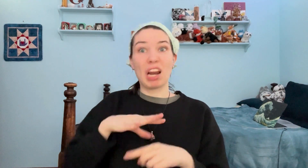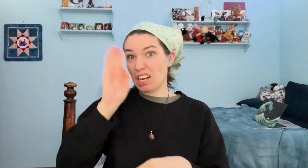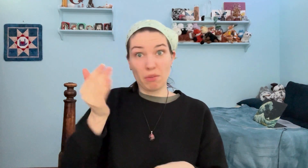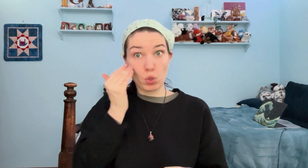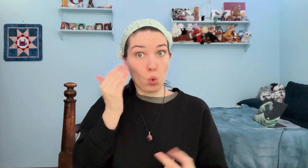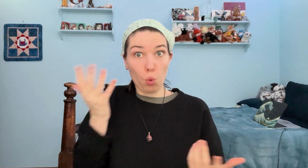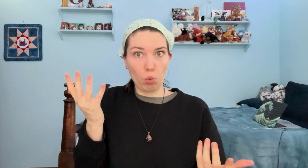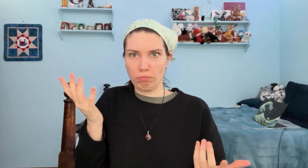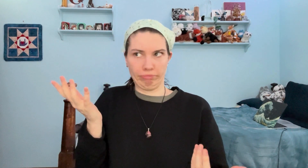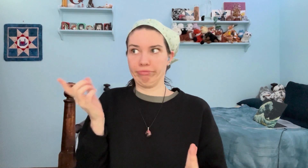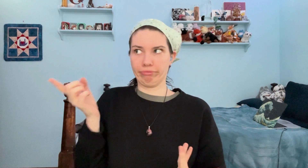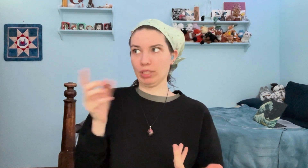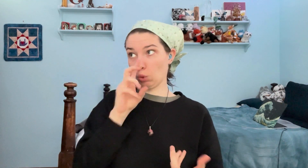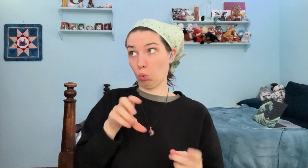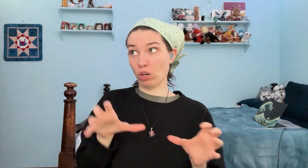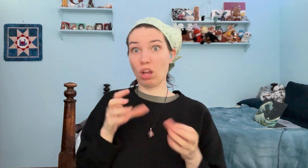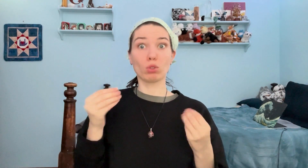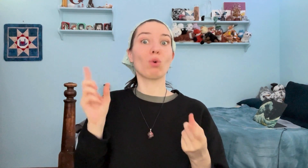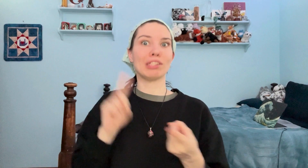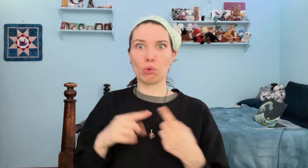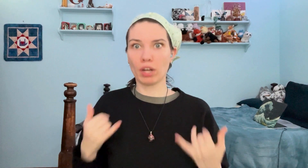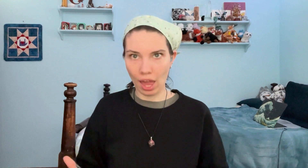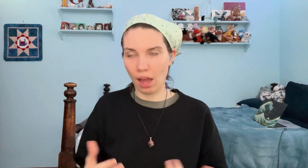I never knew it's a witchcraft store until now,